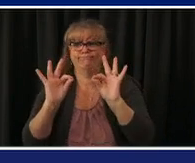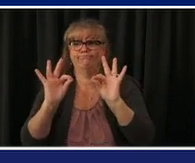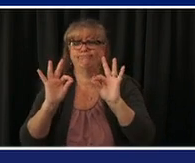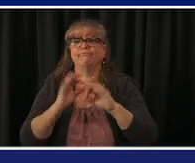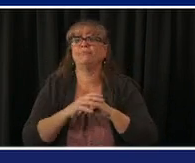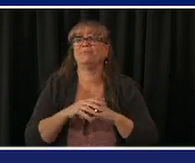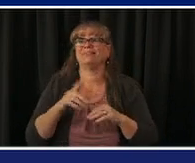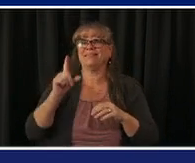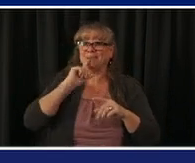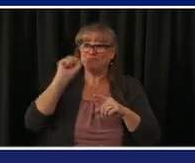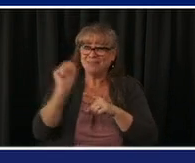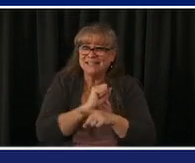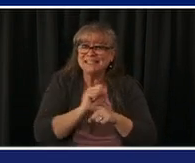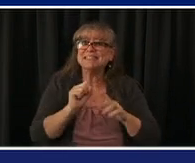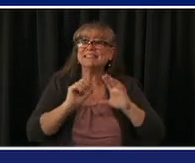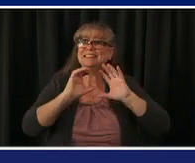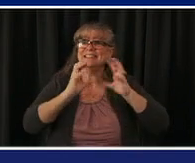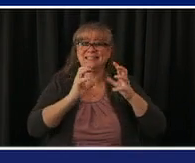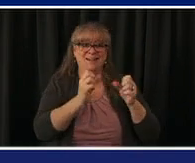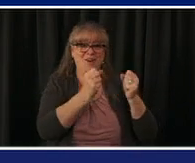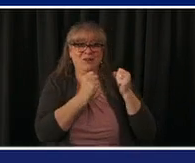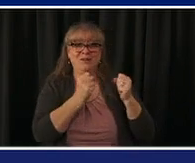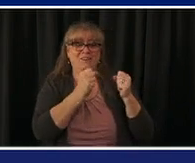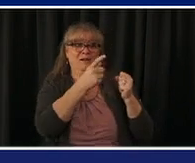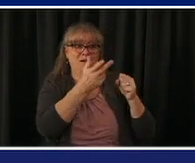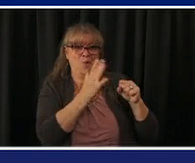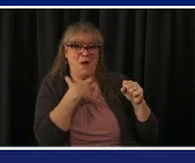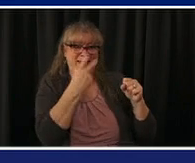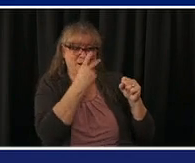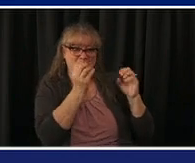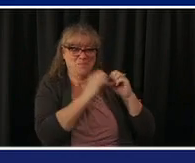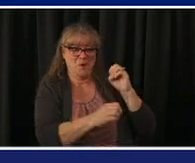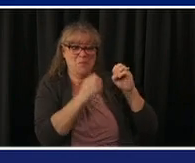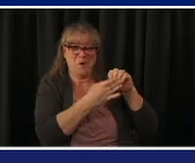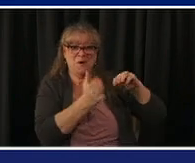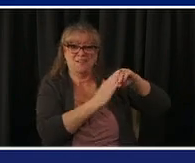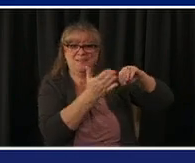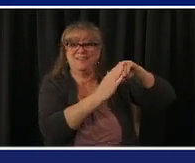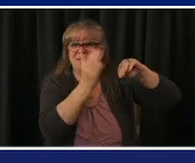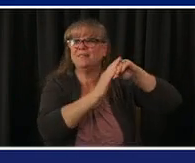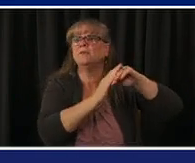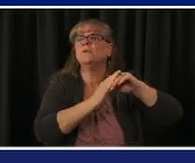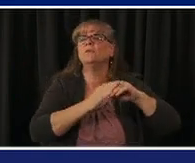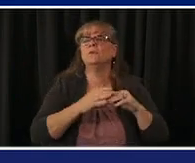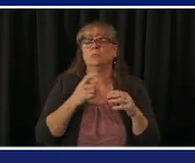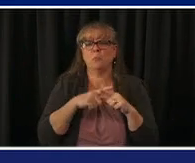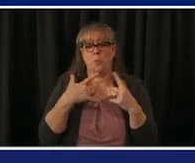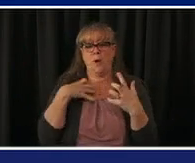that that increases as well uh we would love to see both 65 to 70 and 17 up get into the low 80s